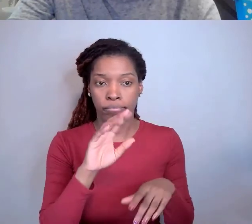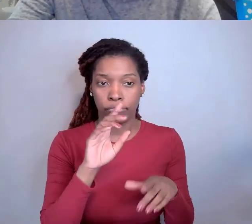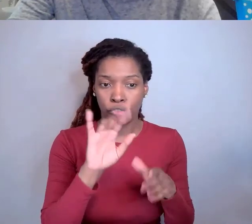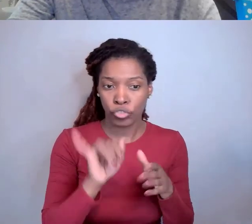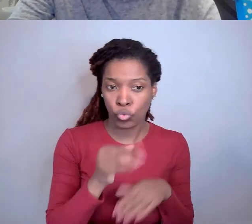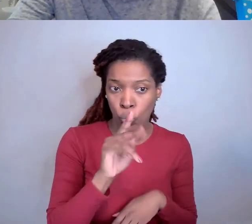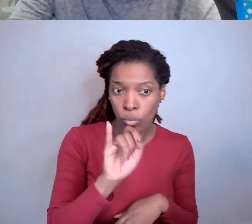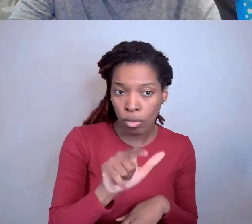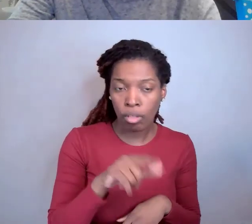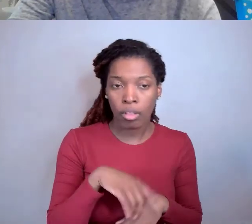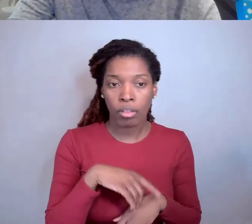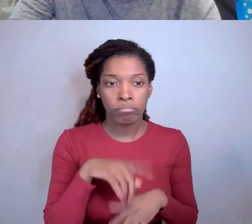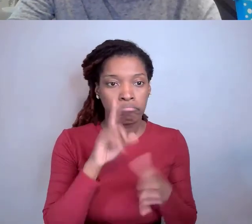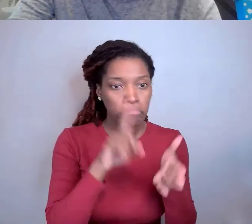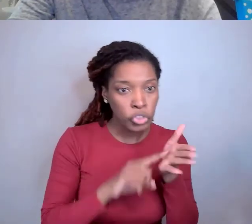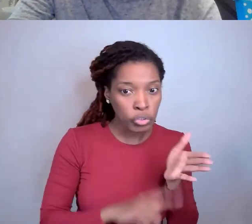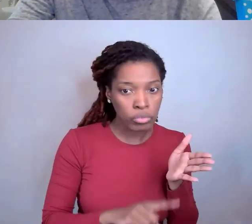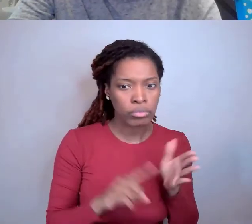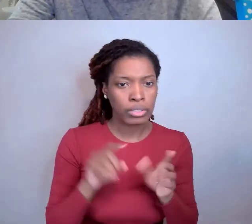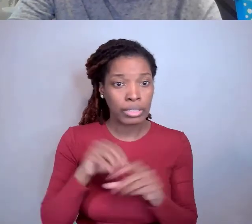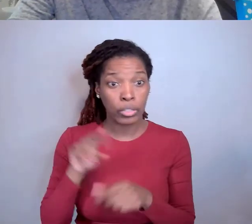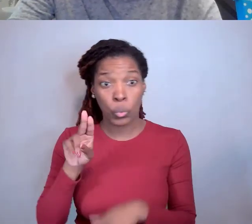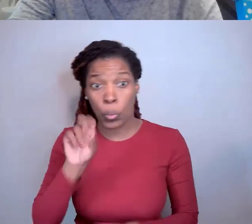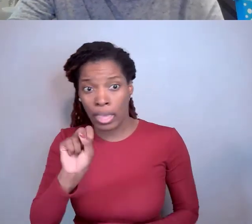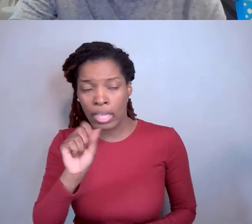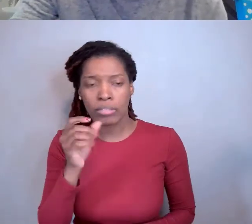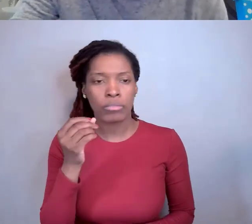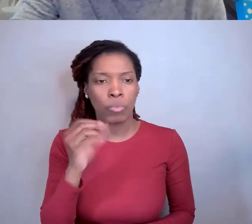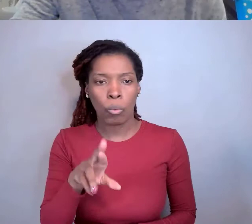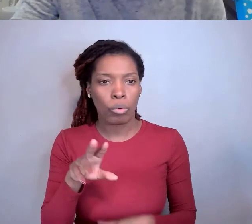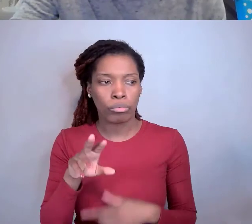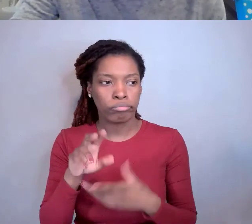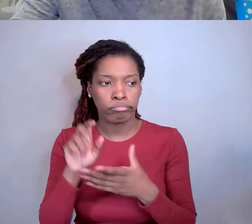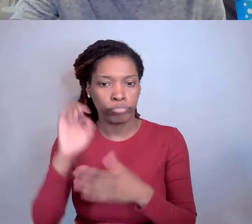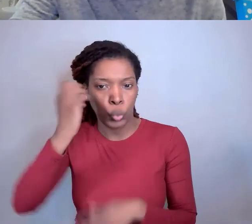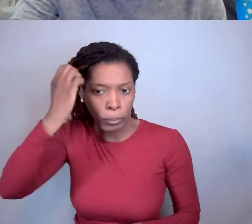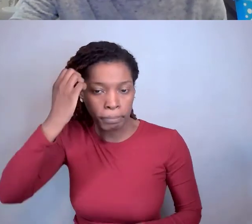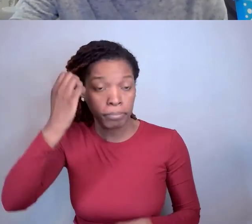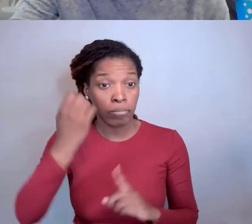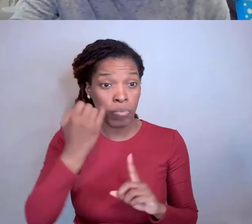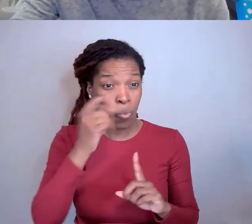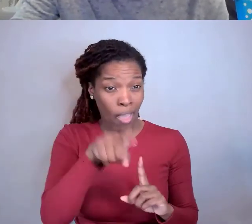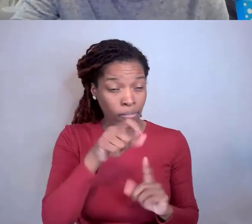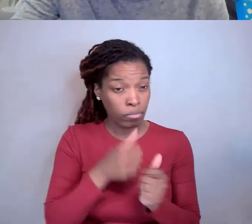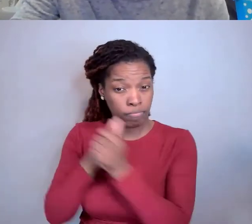do we have to follow this in his home institute or prove the fraud to the US publisher?